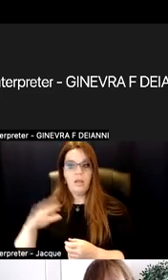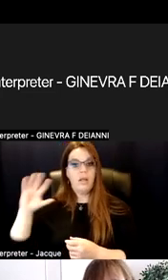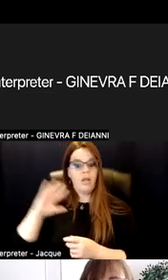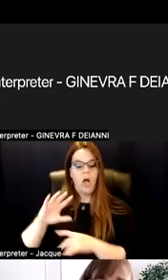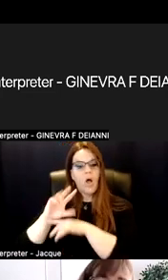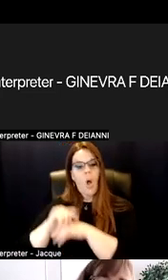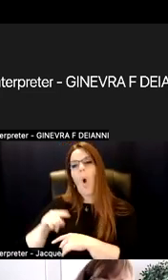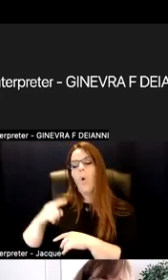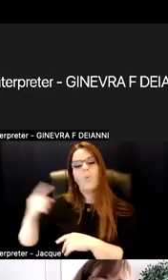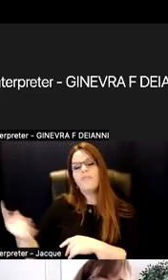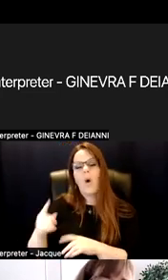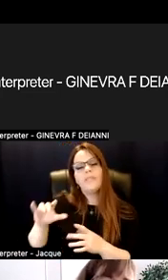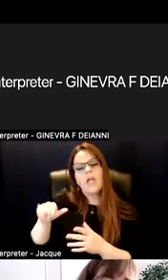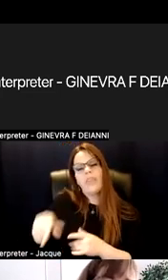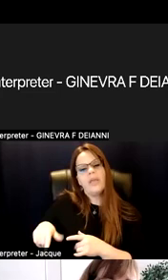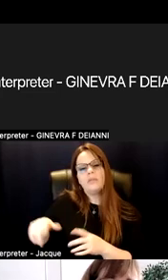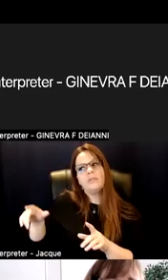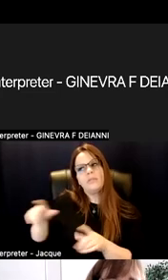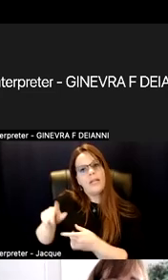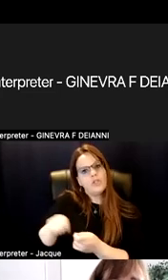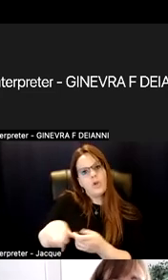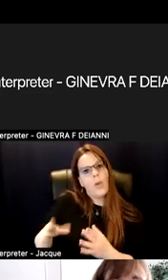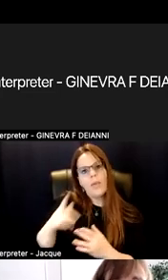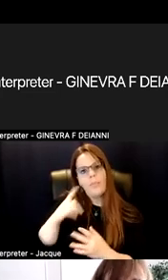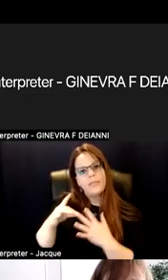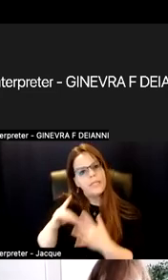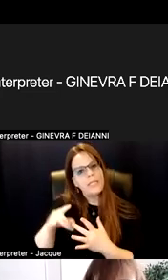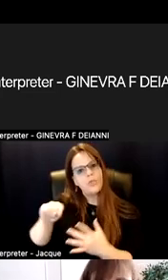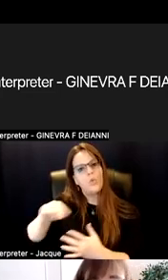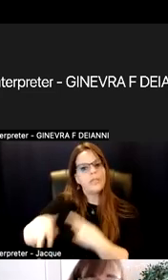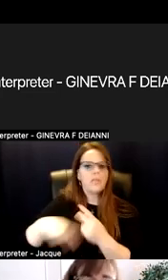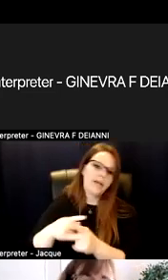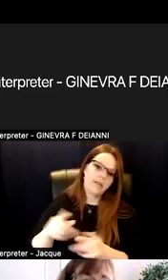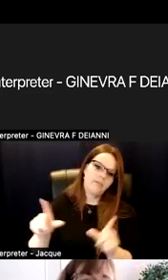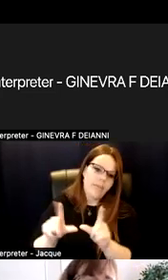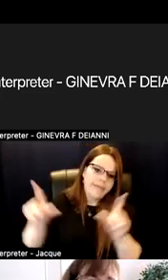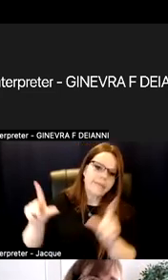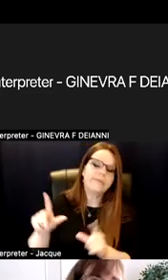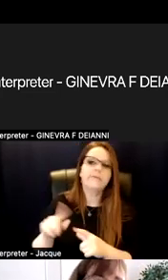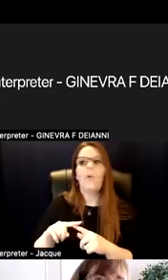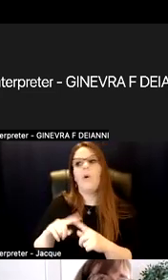or this has to be done in this certain way because it leads to this kind of licensure, or because this licensure exam won't